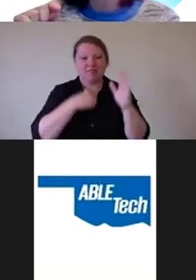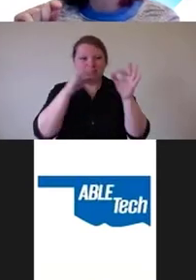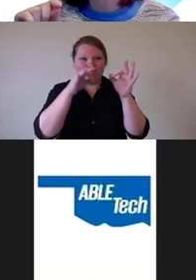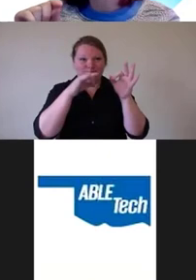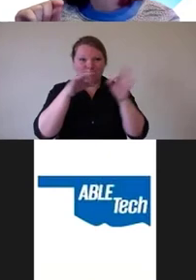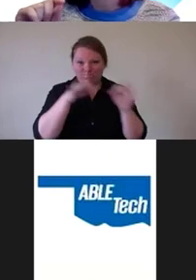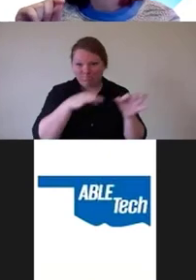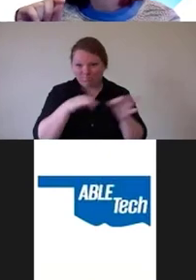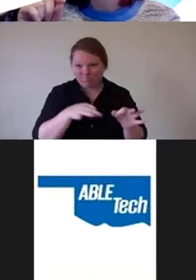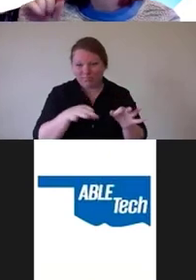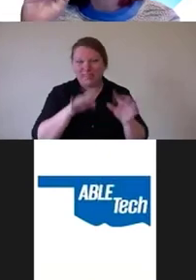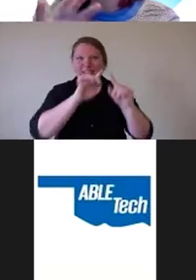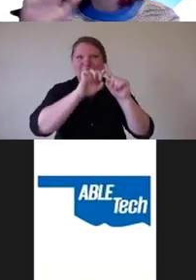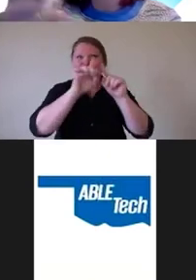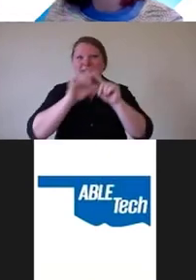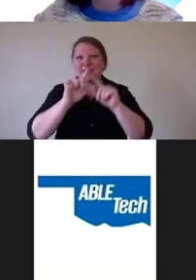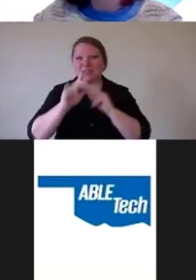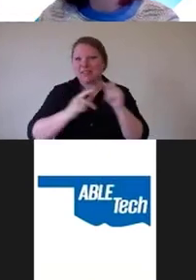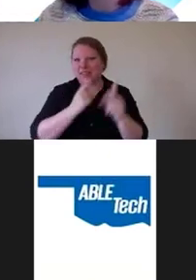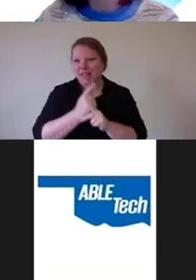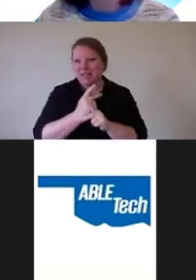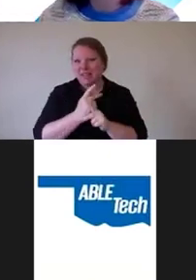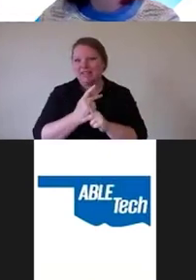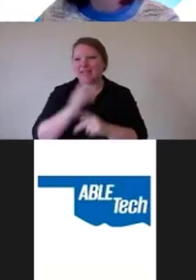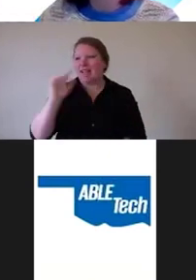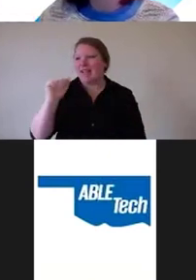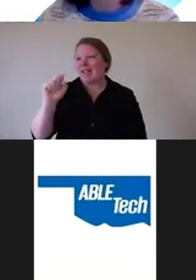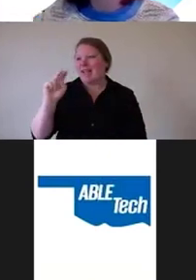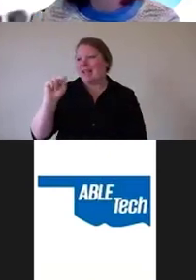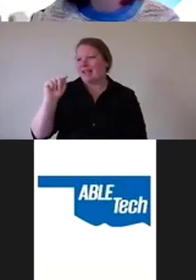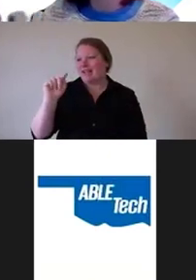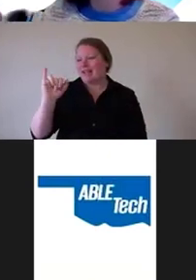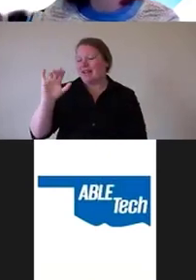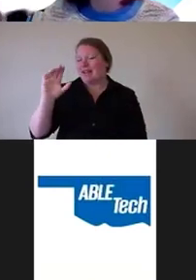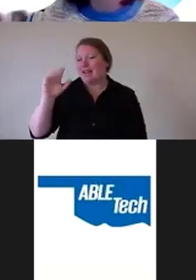of anti accessability sentiment that you may see in your